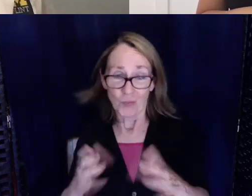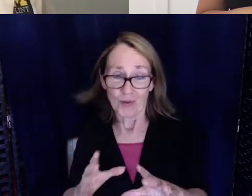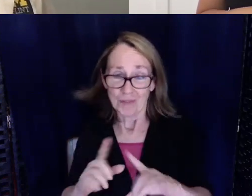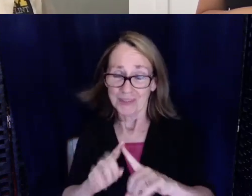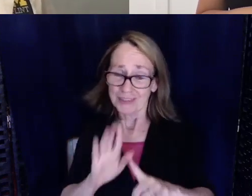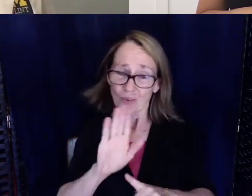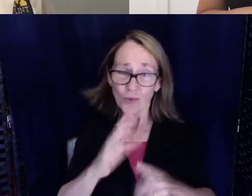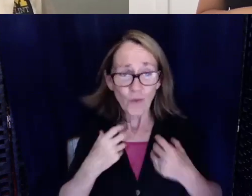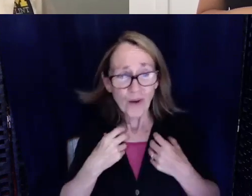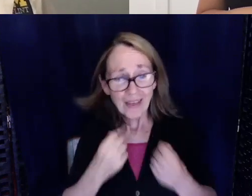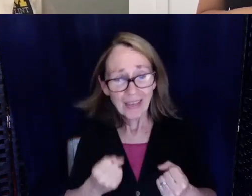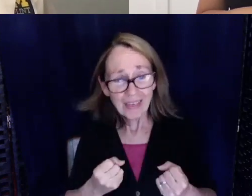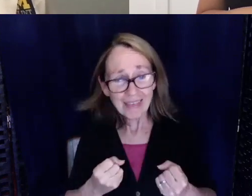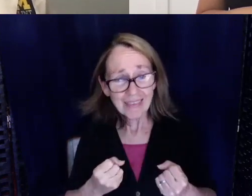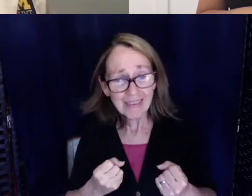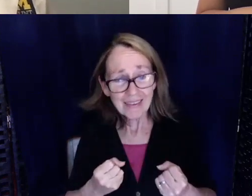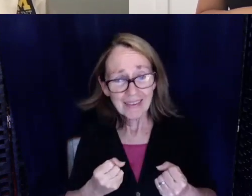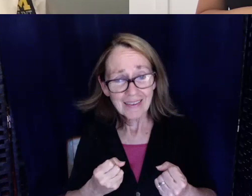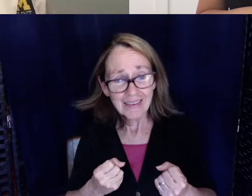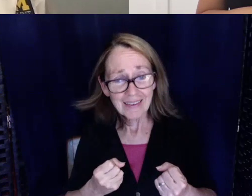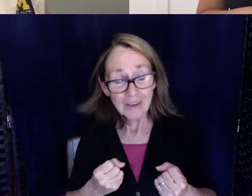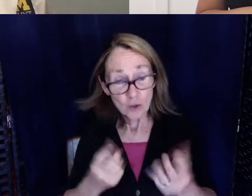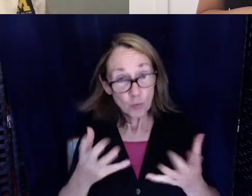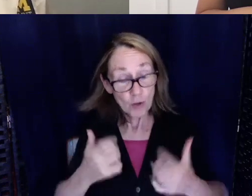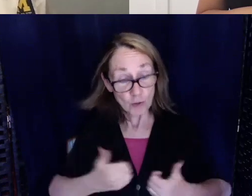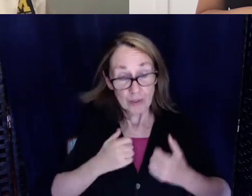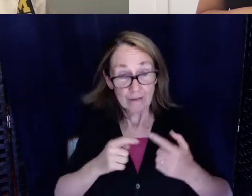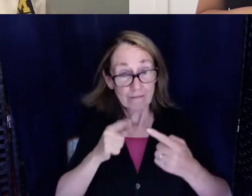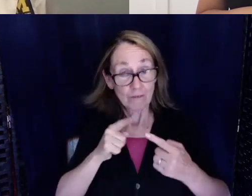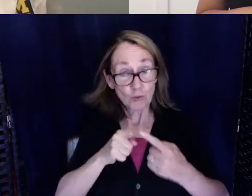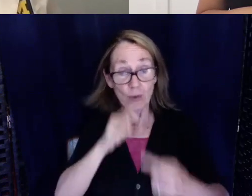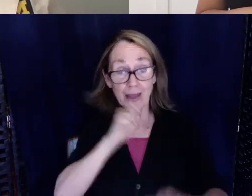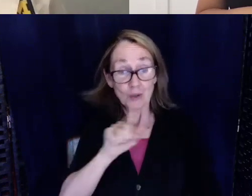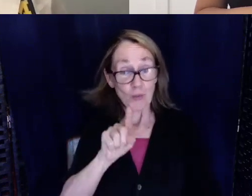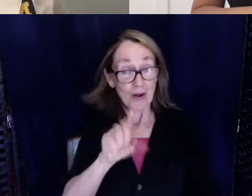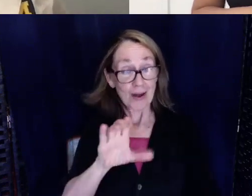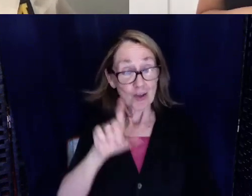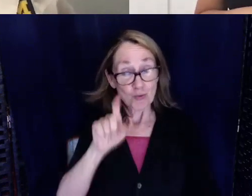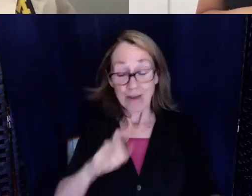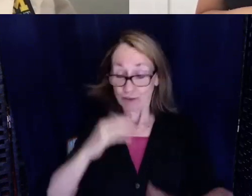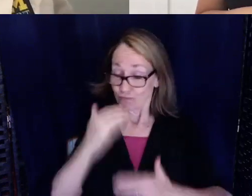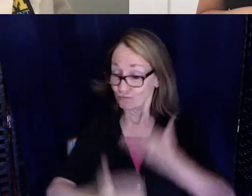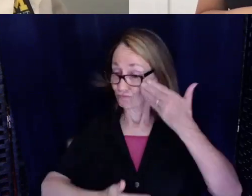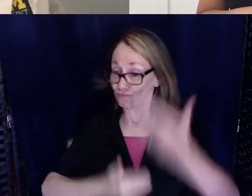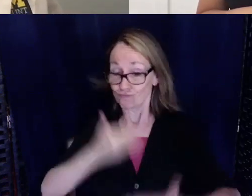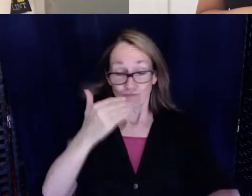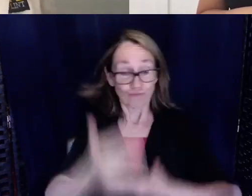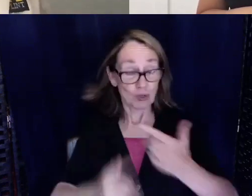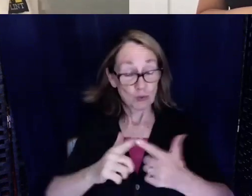talking about. If you want to live to a hundred you have to take positive steps to live to 100. Right.